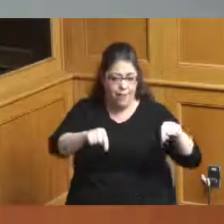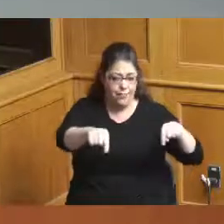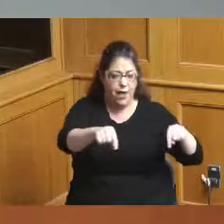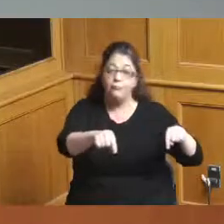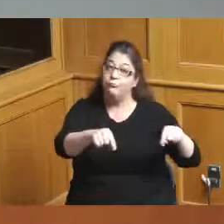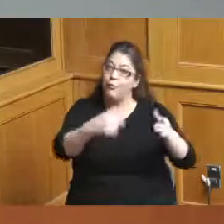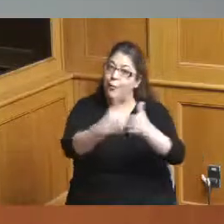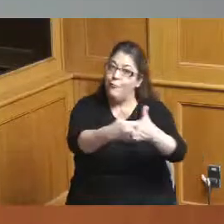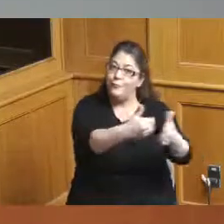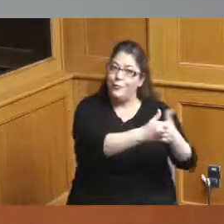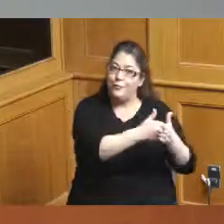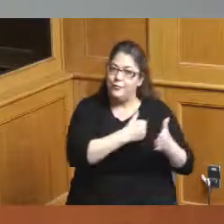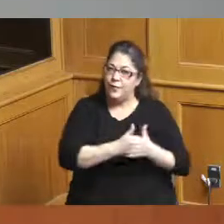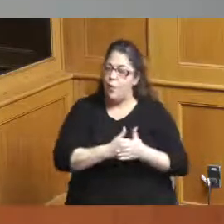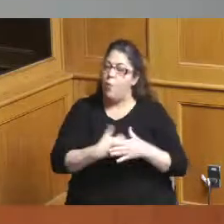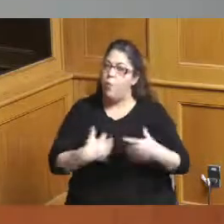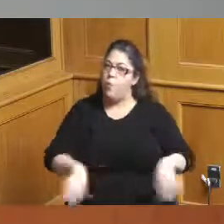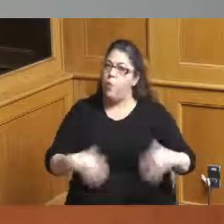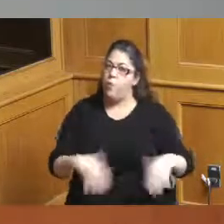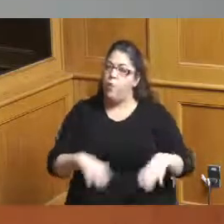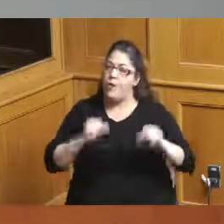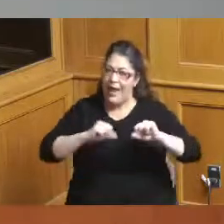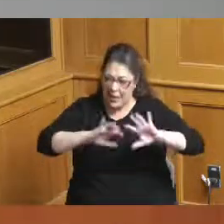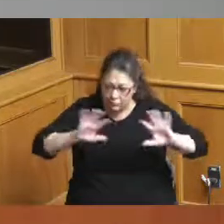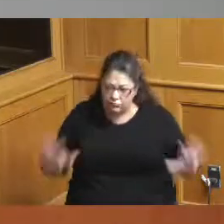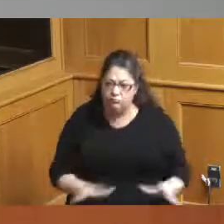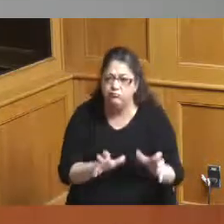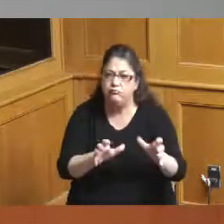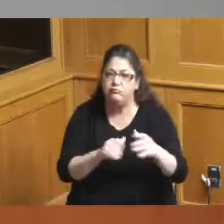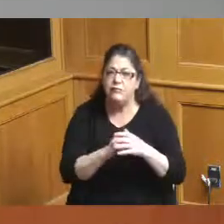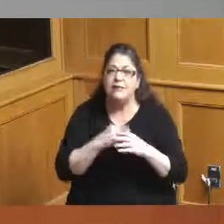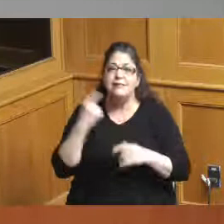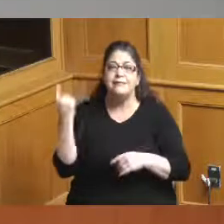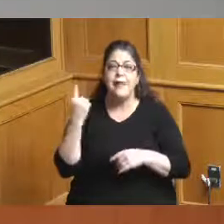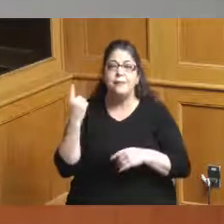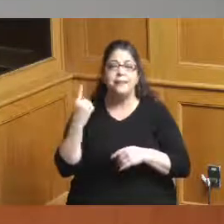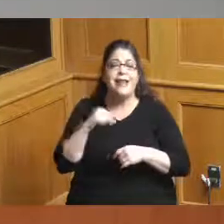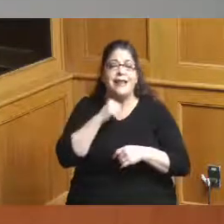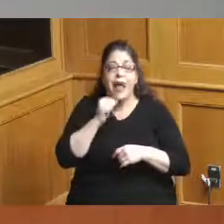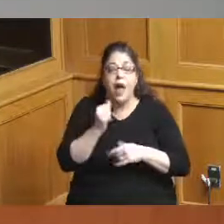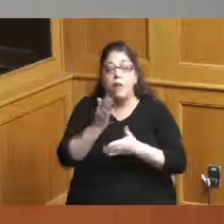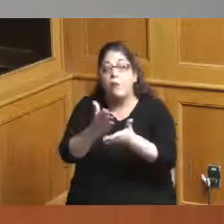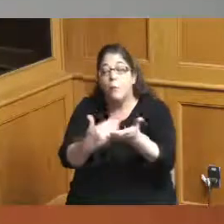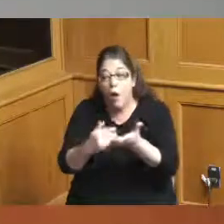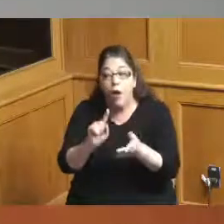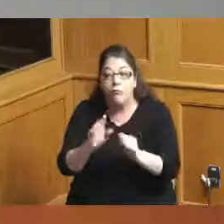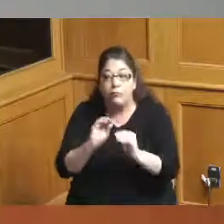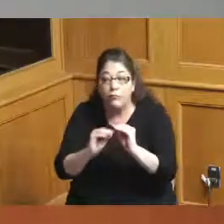here to create some energy in the space and not do things piecemeal as has been done in the past